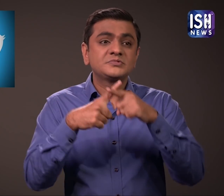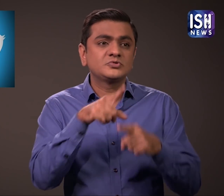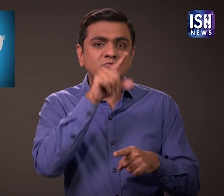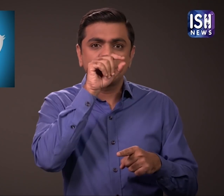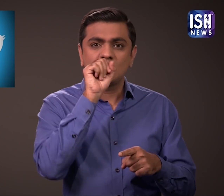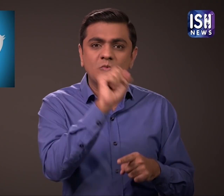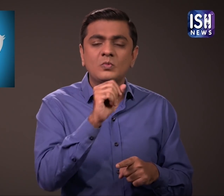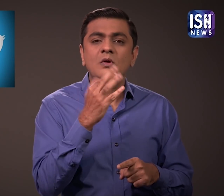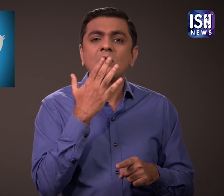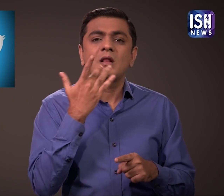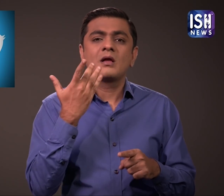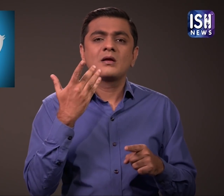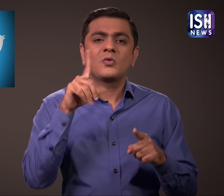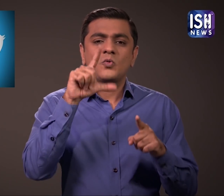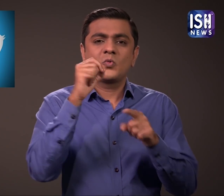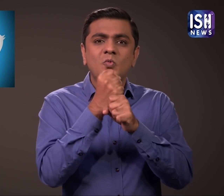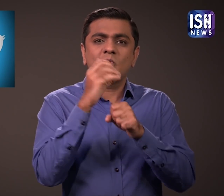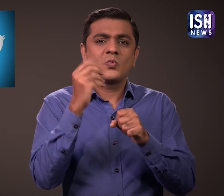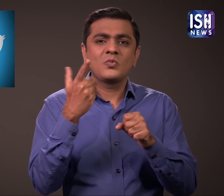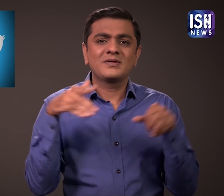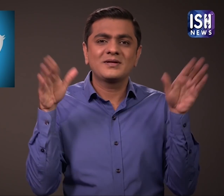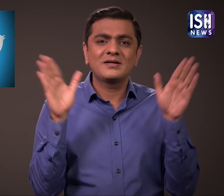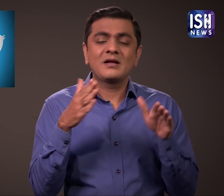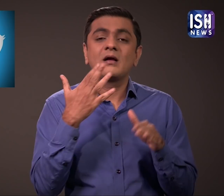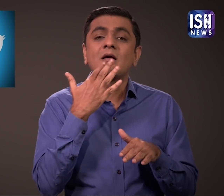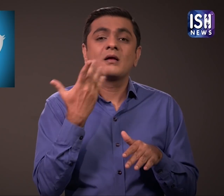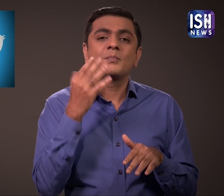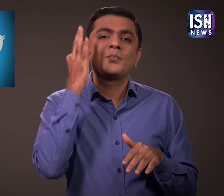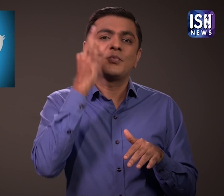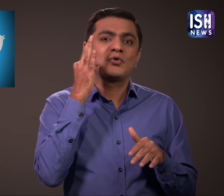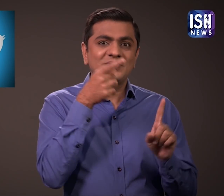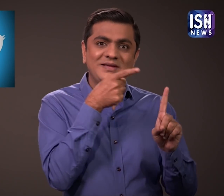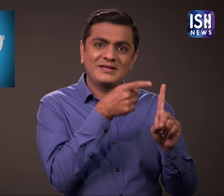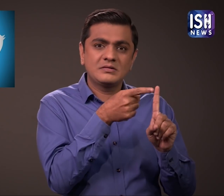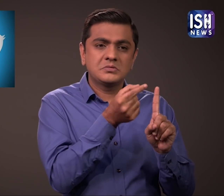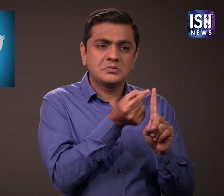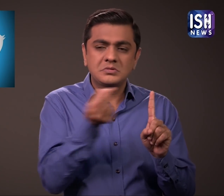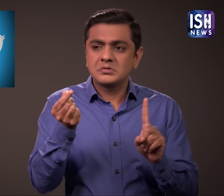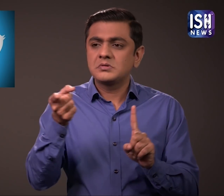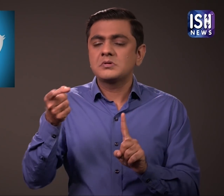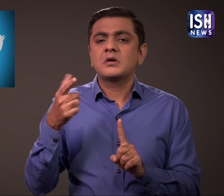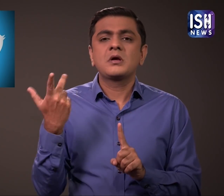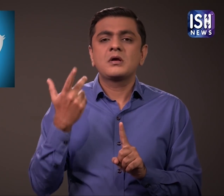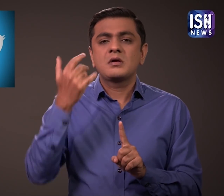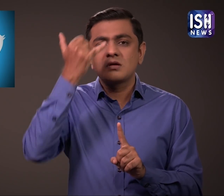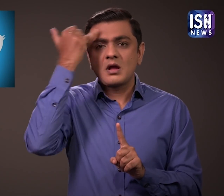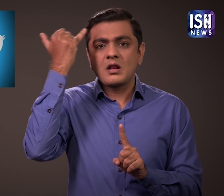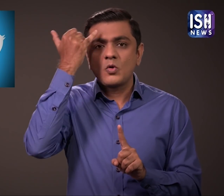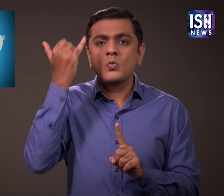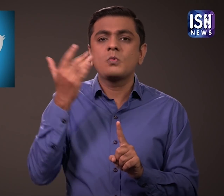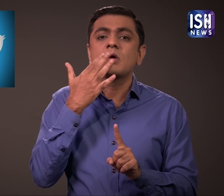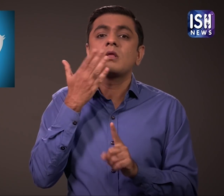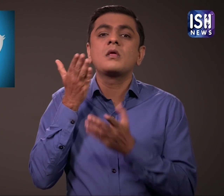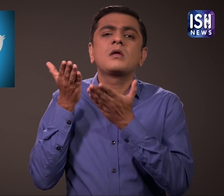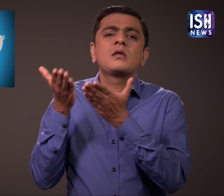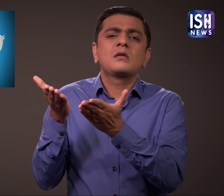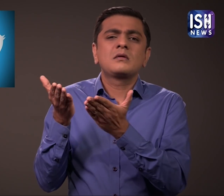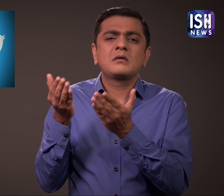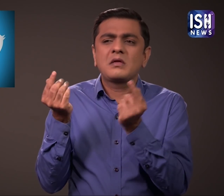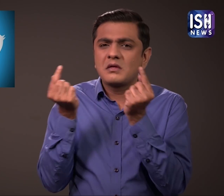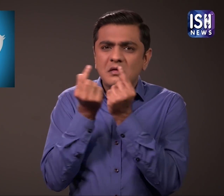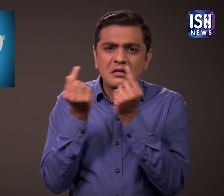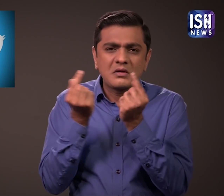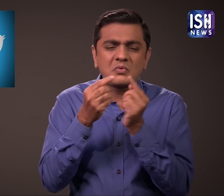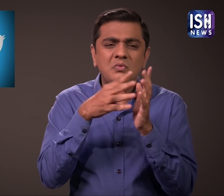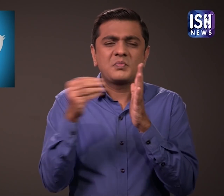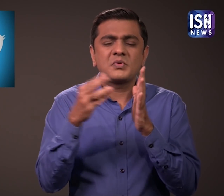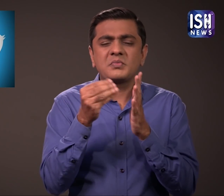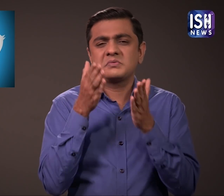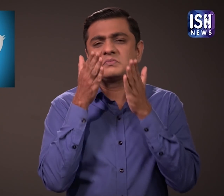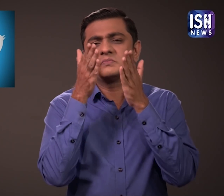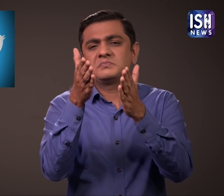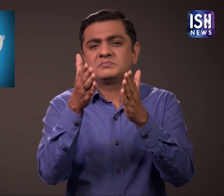Koo has a yellow bird as the mascot, which is very similar to Twitter's blue one.